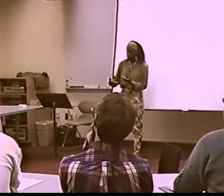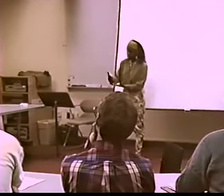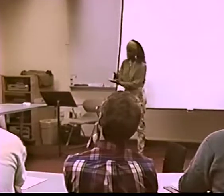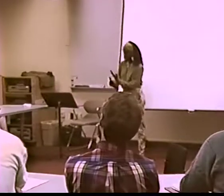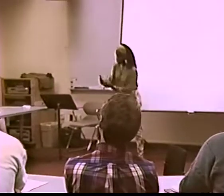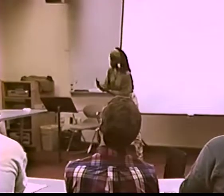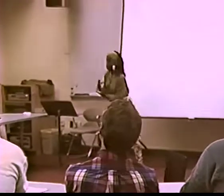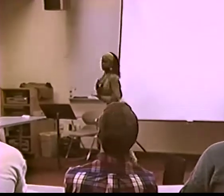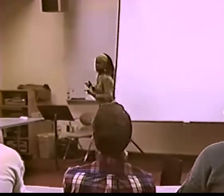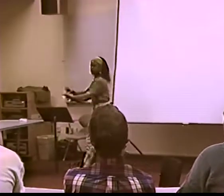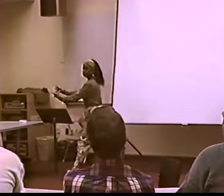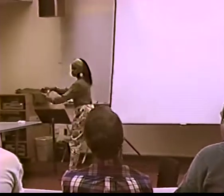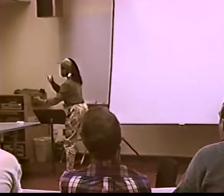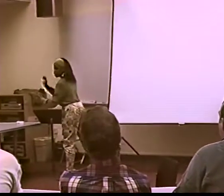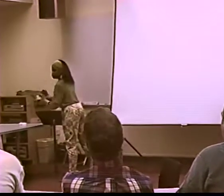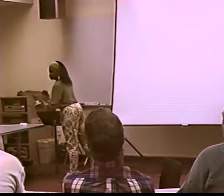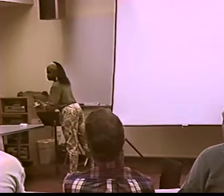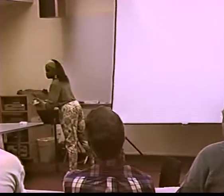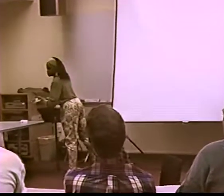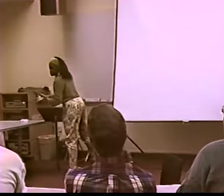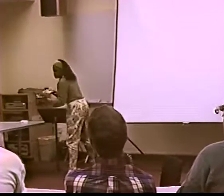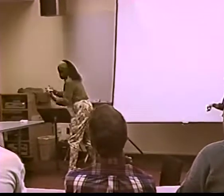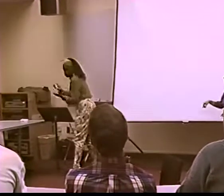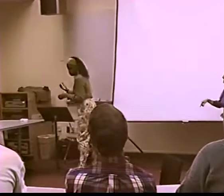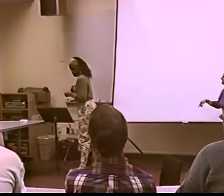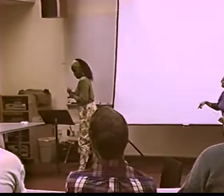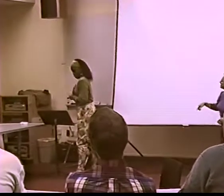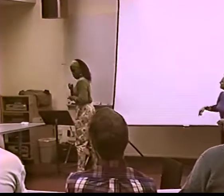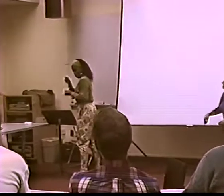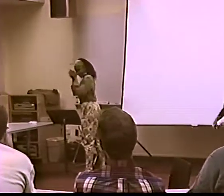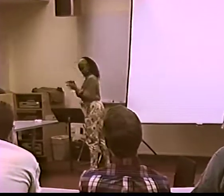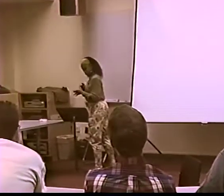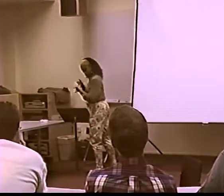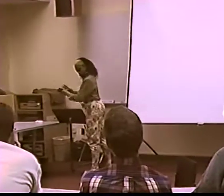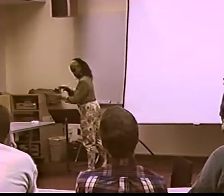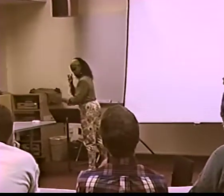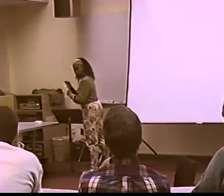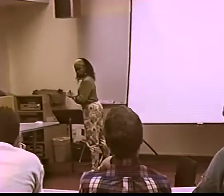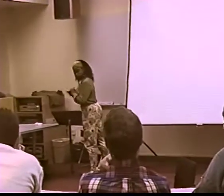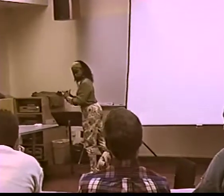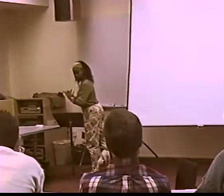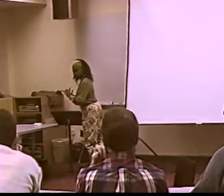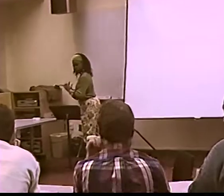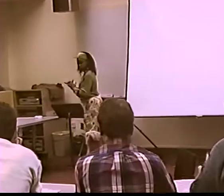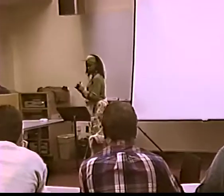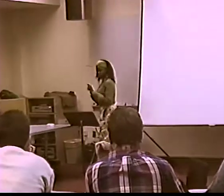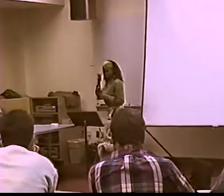AND I WAS NORMALLY AROUND 2 1/2 YEARS OLD. BUT MY PARENTS MADE ME CHOOSE THAT CULTURE, IN A SENSE.